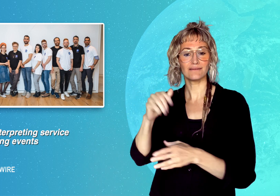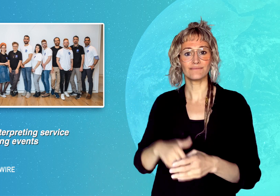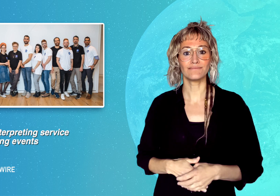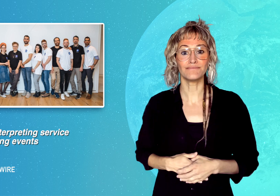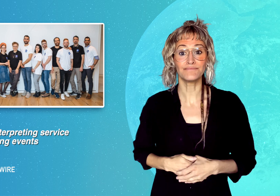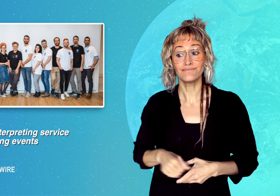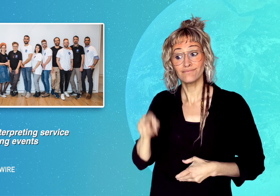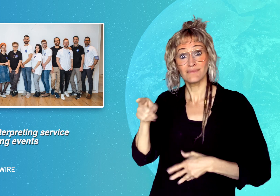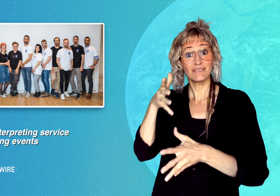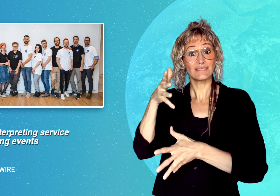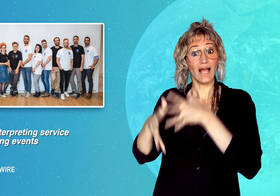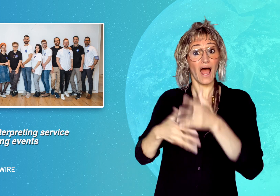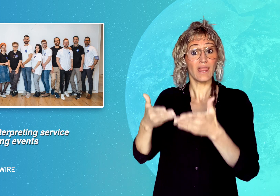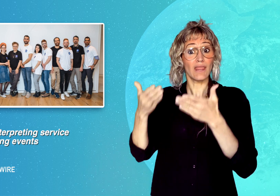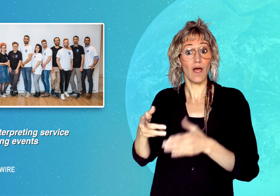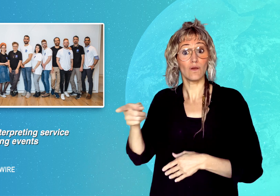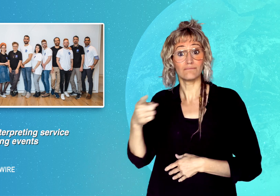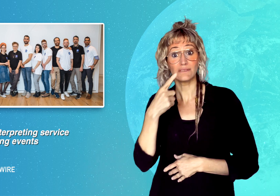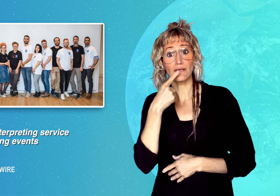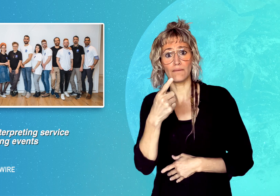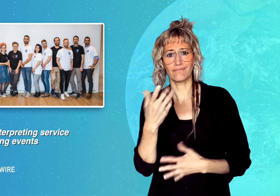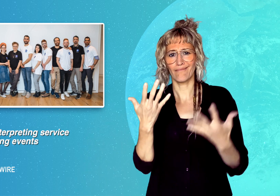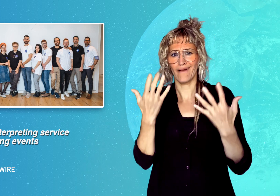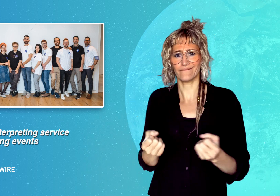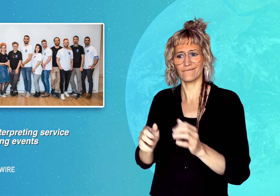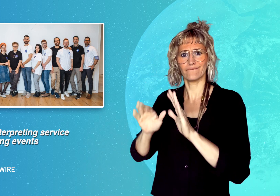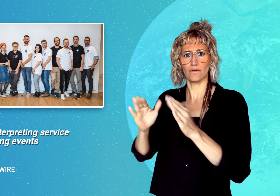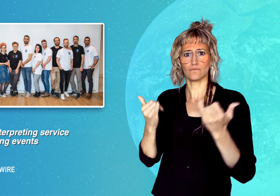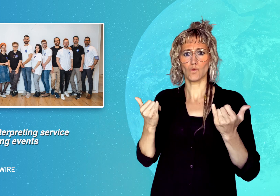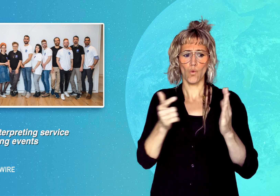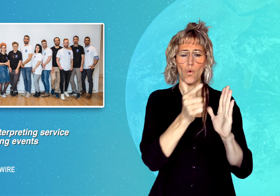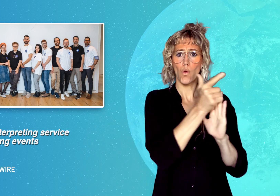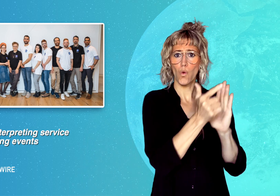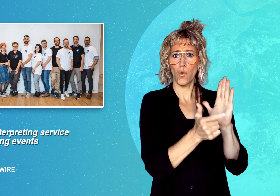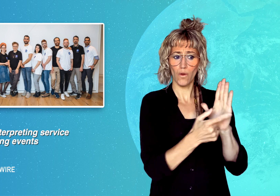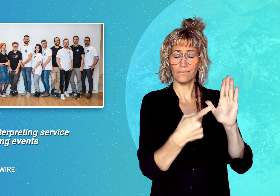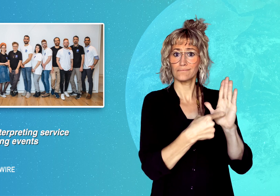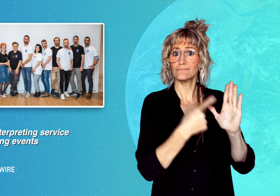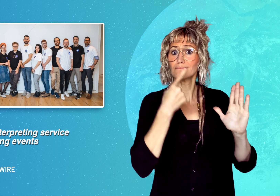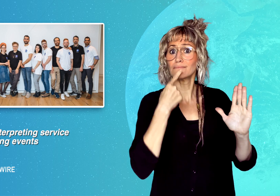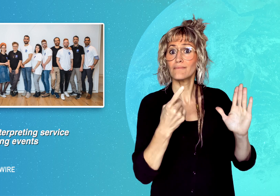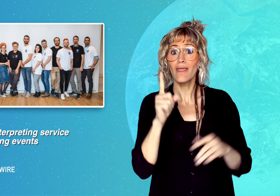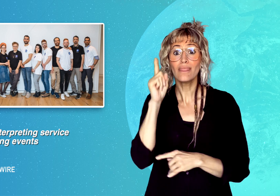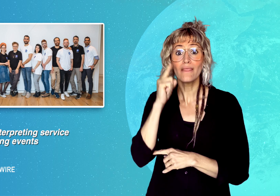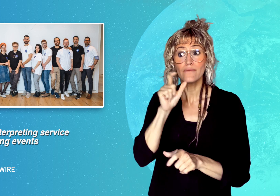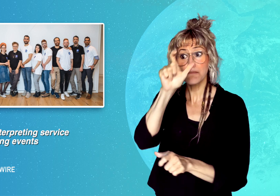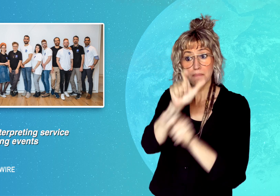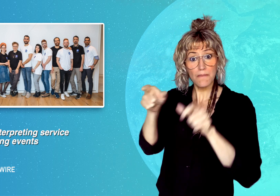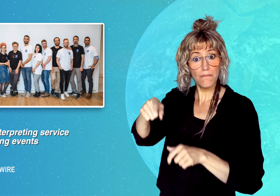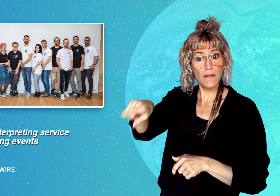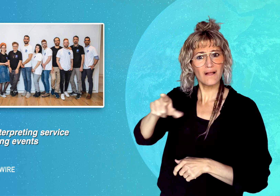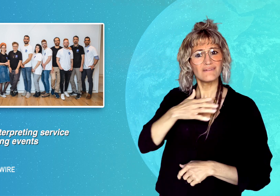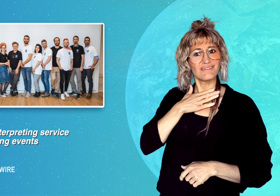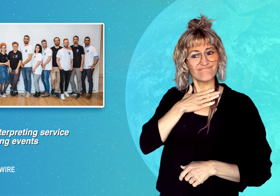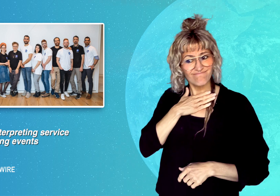Israeli Sign Language (ISL). According to Sign Now, under current law